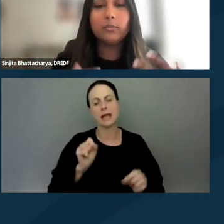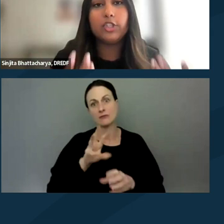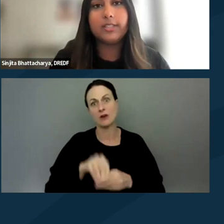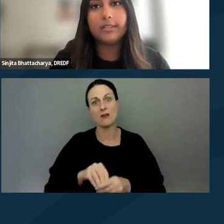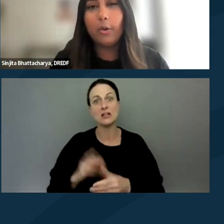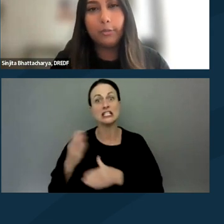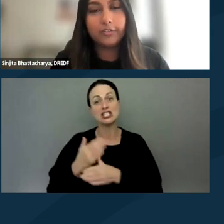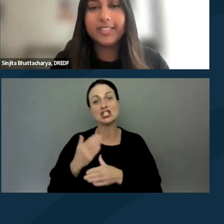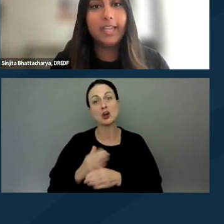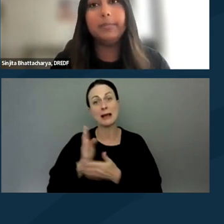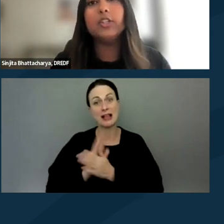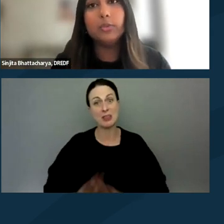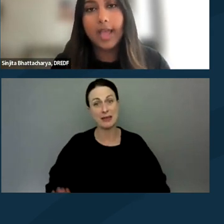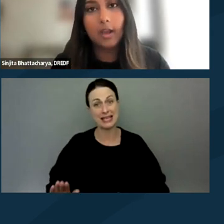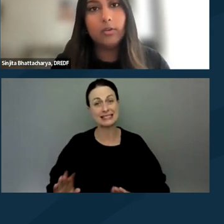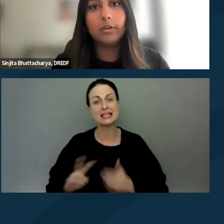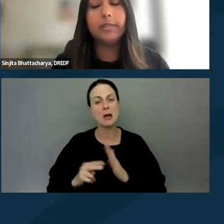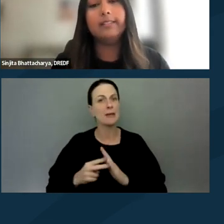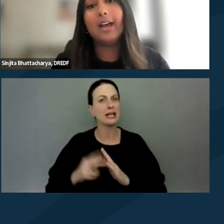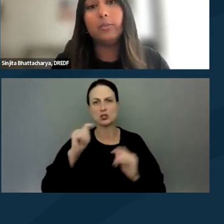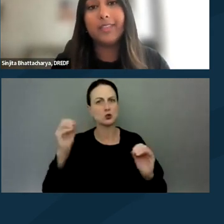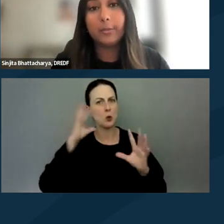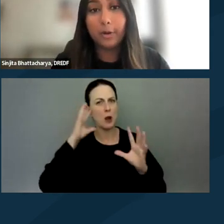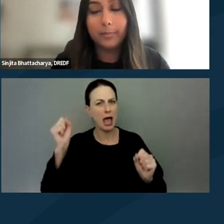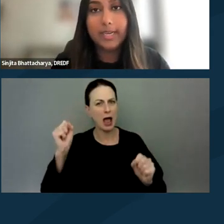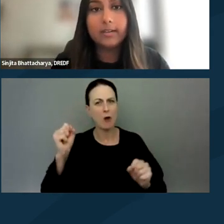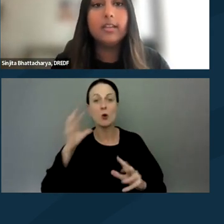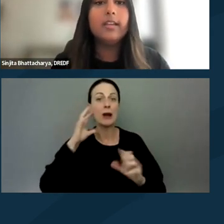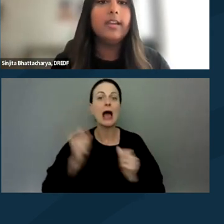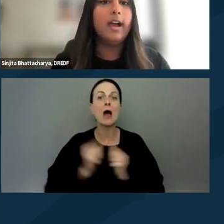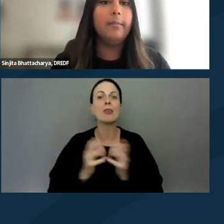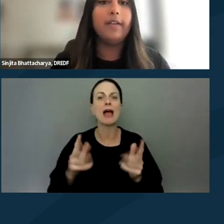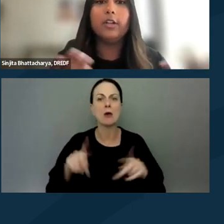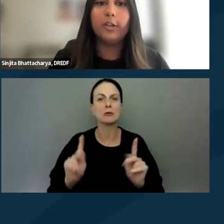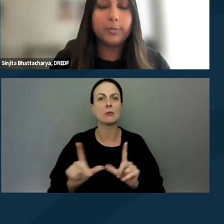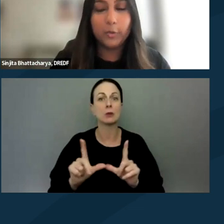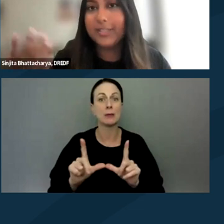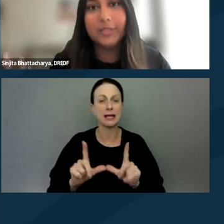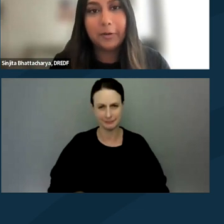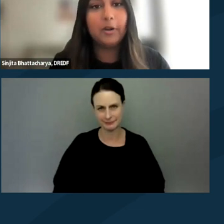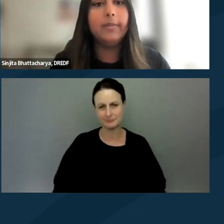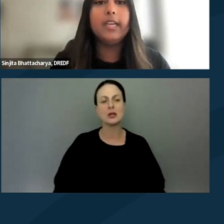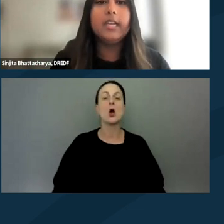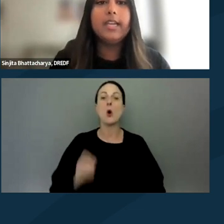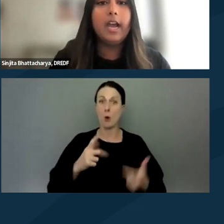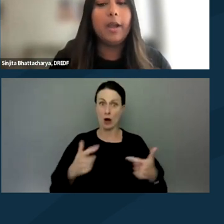which is code for saying being too loud or being loud without a permit, having a large protest without a permit.